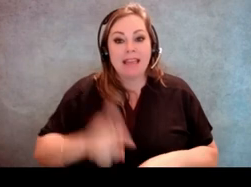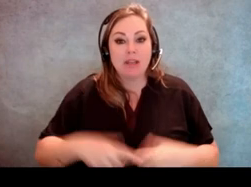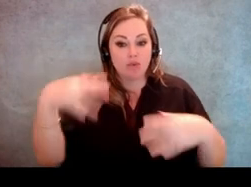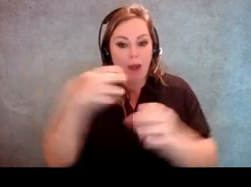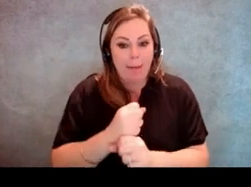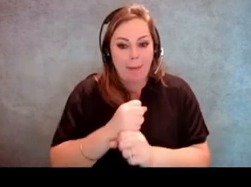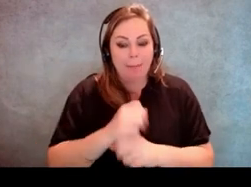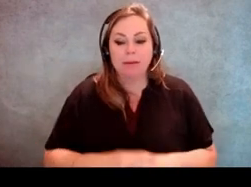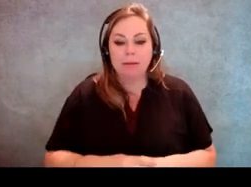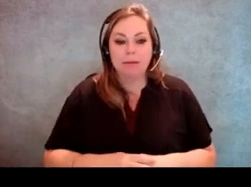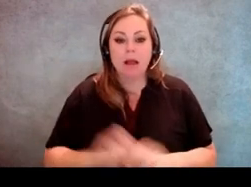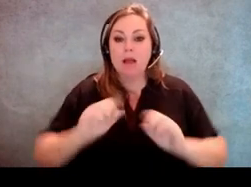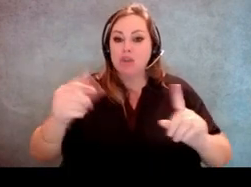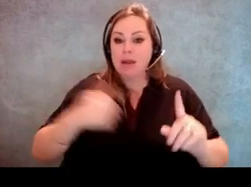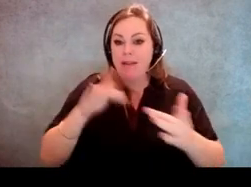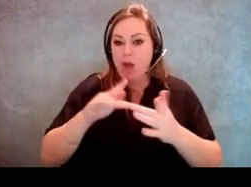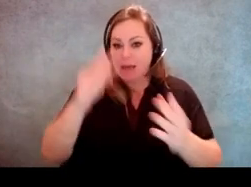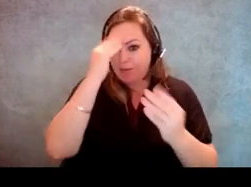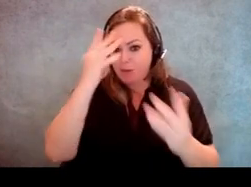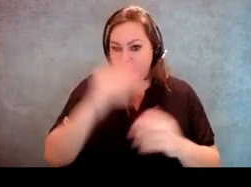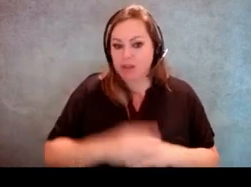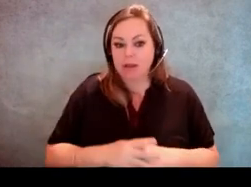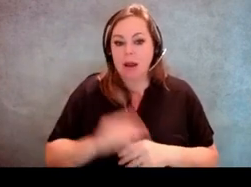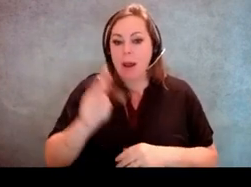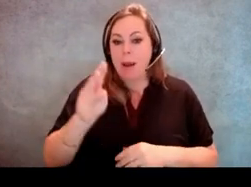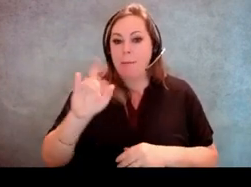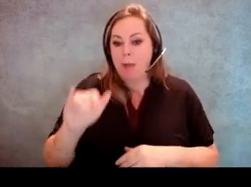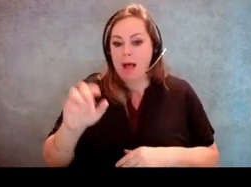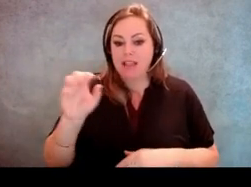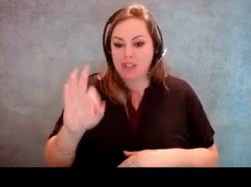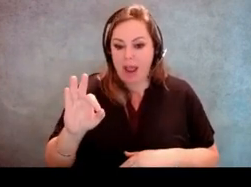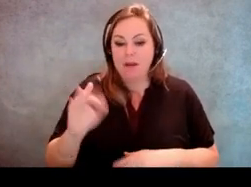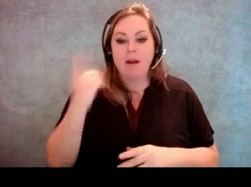On the screen is the contact information for Molly and Jeff if you have further questions.